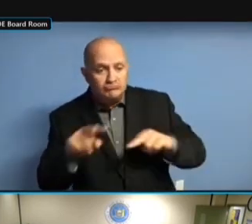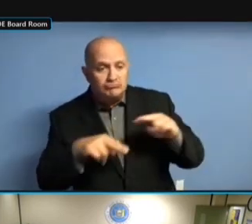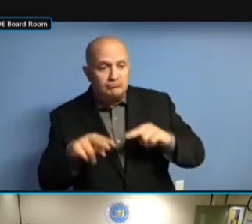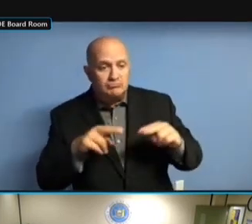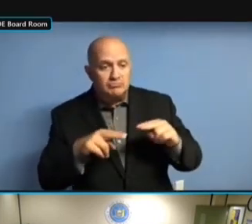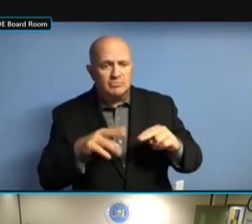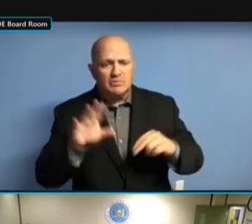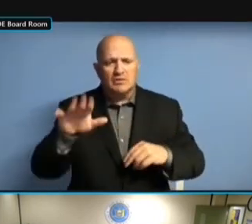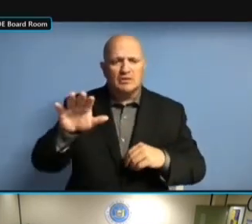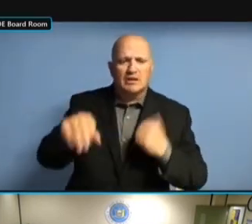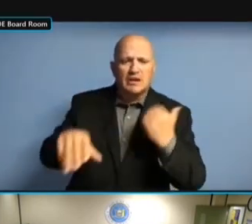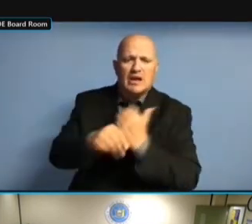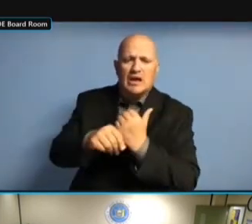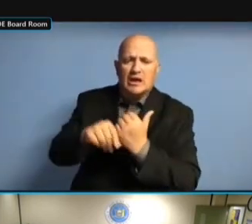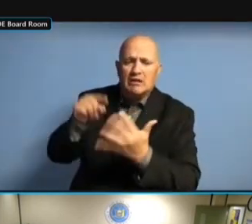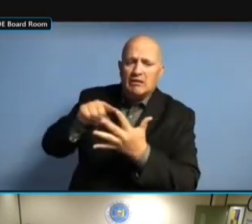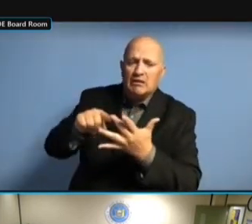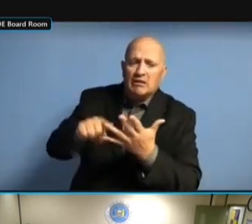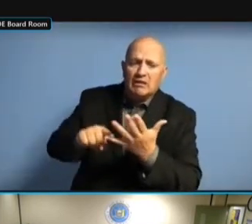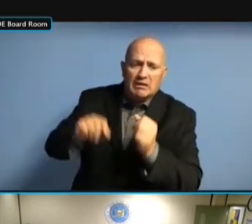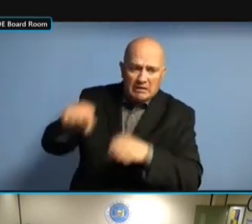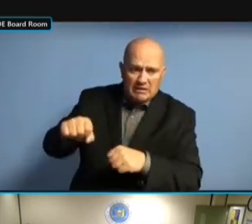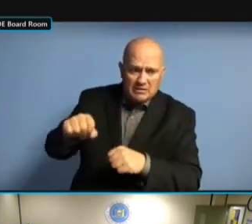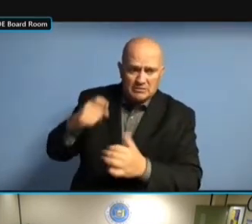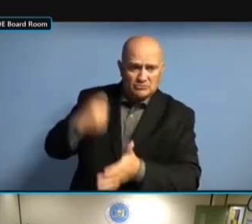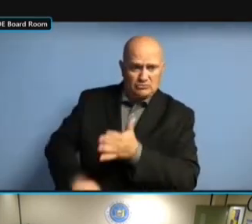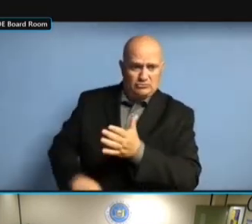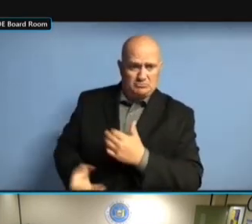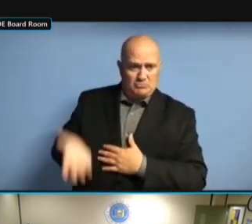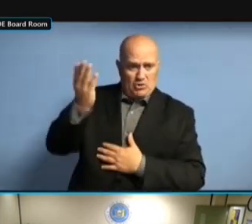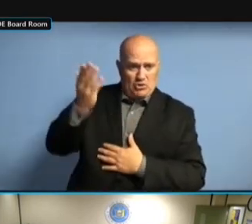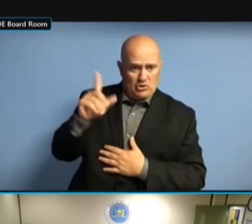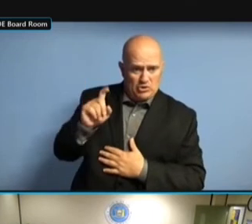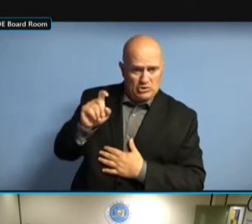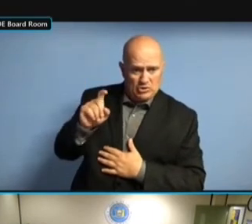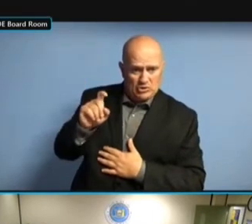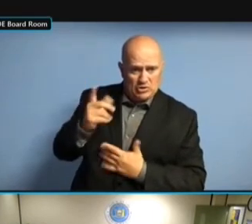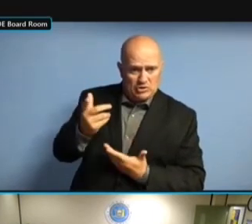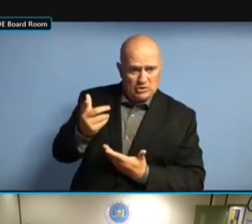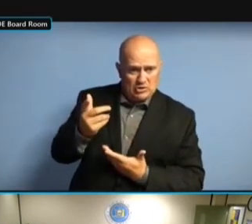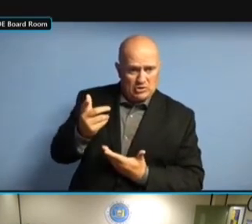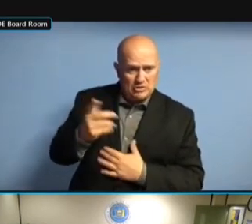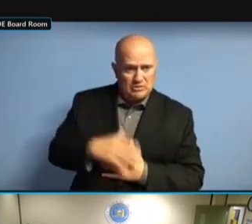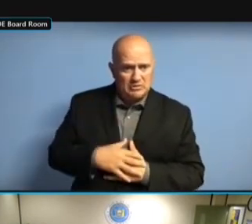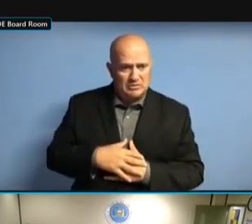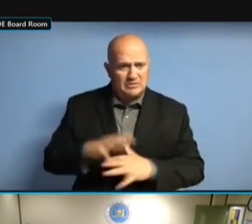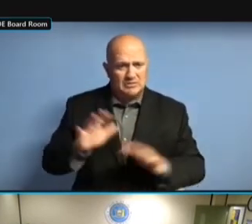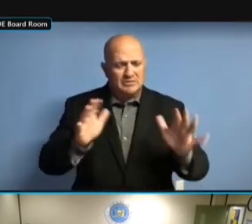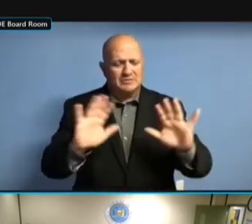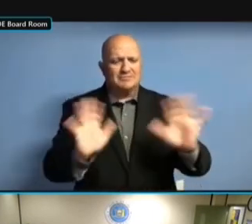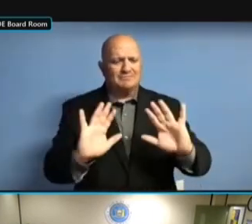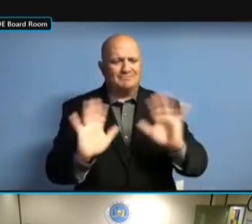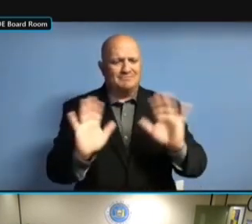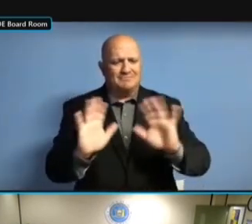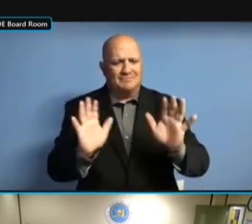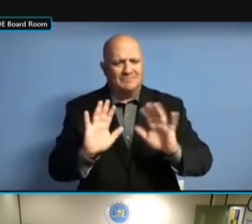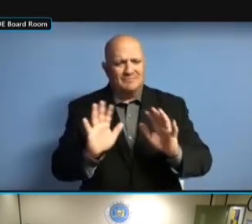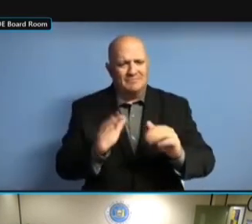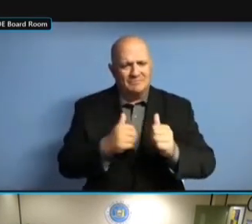YOU MORE, CORRECT? >> NO, IT'S USUALLY BY YOU MORE, CORRECT? >> NO, IT'S USUALLY BY TITLE, YOU MORE, CORRECT? >> NO, IT'S USUALLY BY TITLE, WE NO, IT'S USUALLY BY TITLE, WE NO, IT'S USUALLY BY TITLE, WE CAN NO, IT'S USUALLY BY TITLE, WE CAN UTILIZE NO, IT'S USUALLY BY TITLE, WE CAN UTILIZE THEM. CAN UTILIZE THEM. CAN UTILIZE THEM. IT CAN UTILIZE THEM. IT IS CAN UTILIZE THEM. IT IS AT CAN UTILIZE THEM. IT IS AT OUR CAN UTILIZE THEM. IT IS AT OUR DISCRETION. IT IS AT OUR DISCRETION. IT IS AT OUR DISCRETION. IF IT IS AT OUR DISCRETION. IF WE IT IS AT OUR DISCRETION. IF WE FIND IT IS AT OUR DISCRETION. IF WE FIND THAT IT IS AT OUR DISCRETION. IF WE FIND THAT THAT IT IS AT OUR DISCRETION. IF WE FIND THAT THAT PARTICULAR